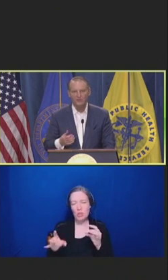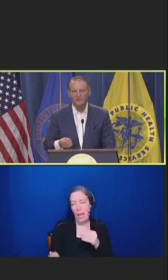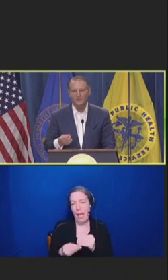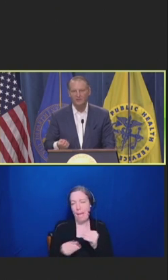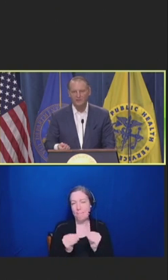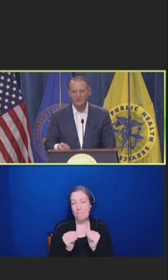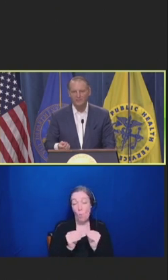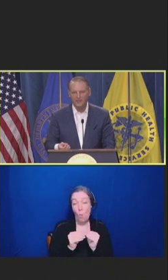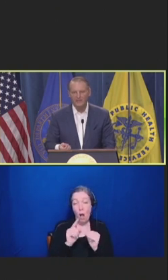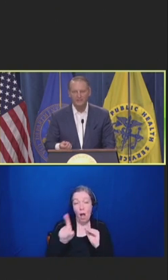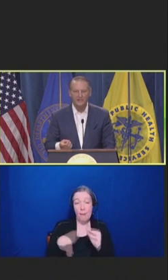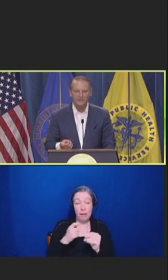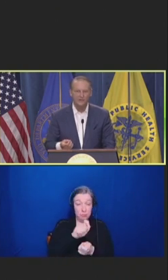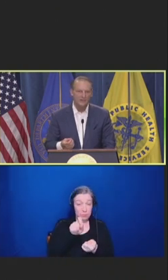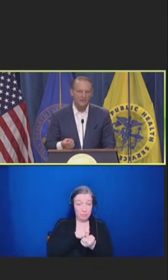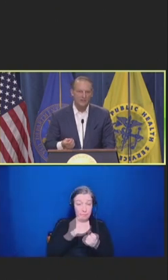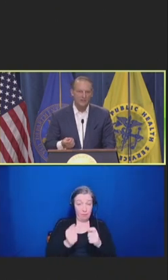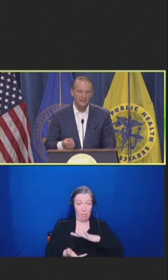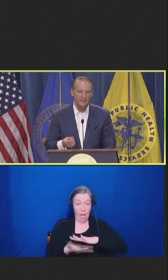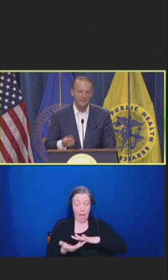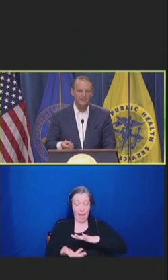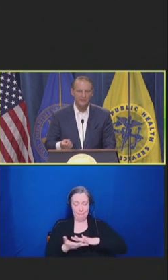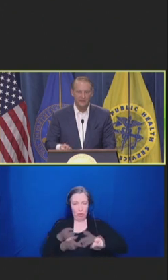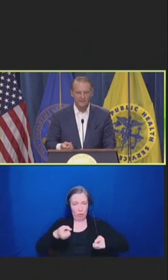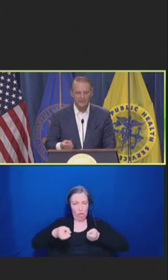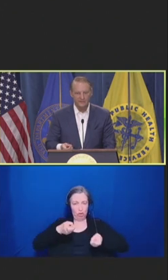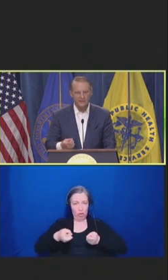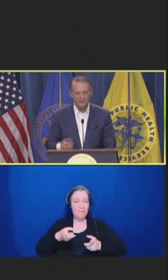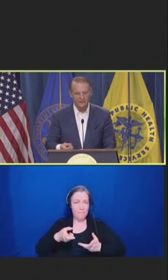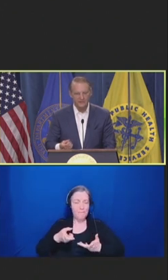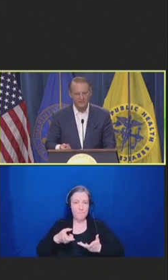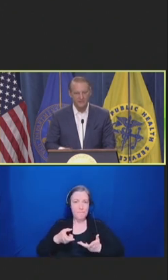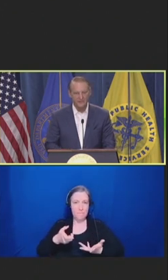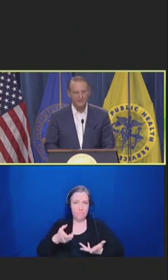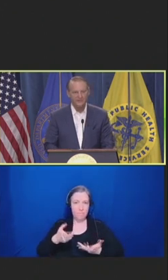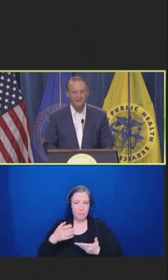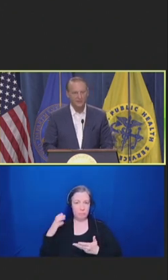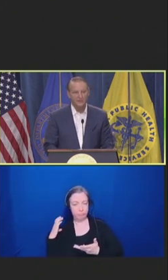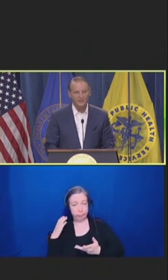burdens that are impacting the delivery of vaccines or the vaccinations in the country,